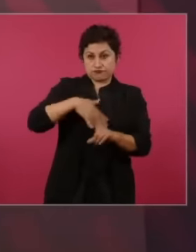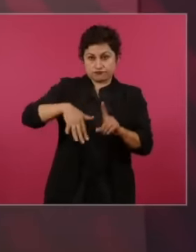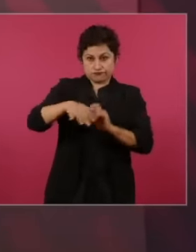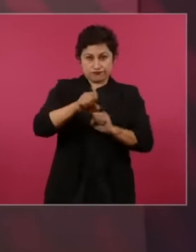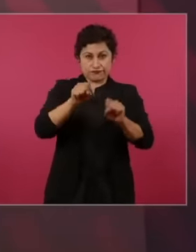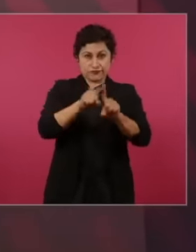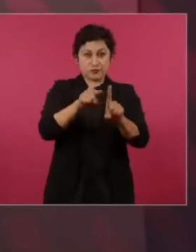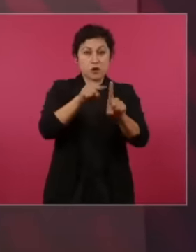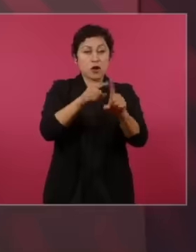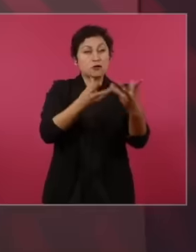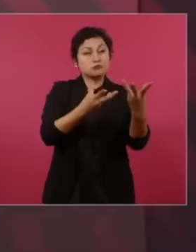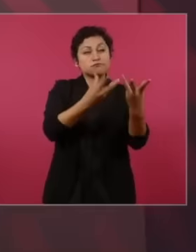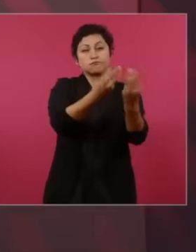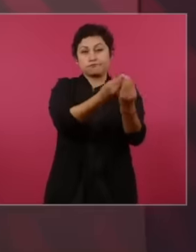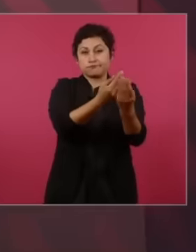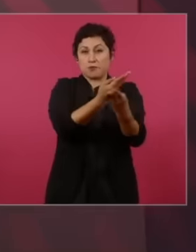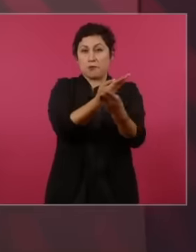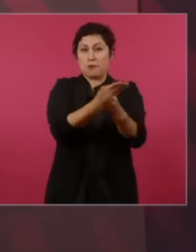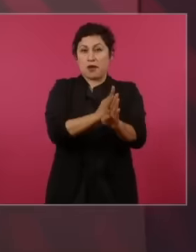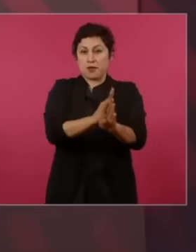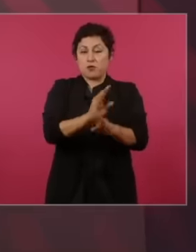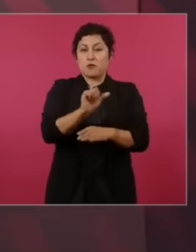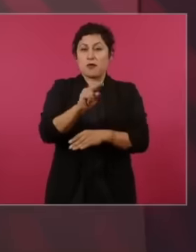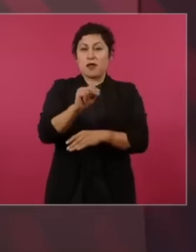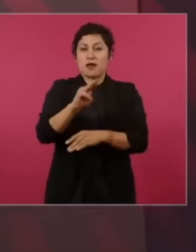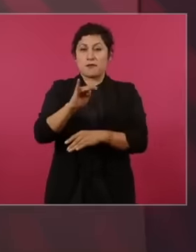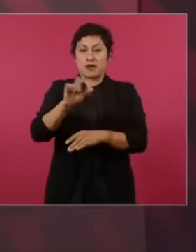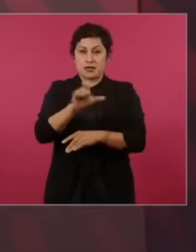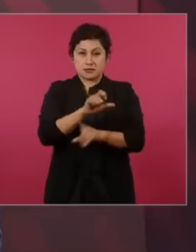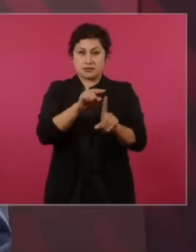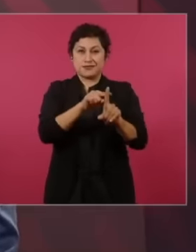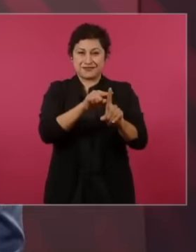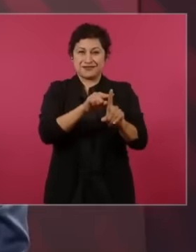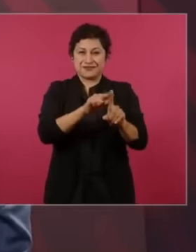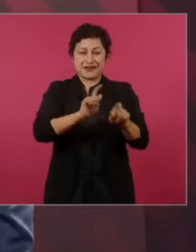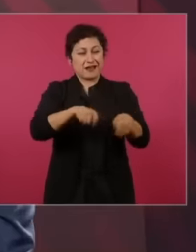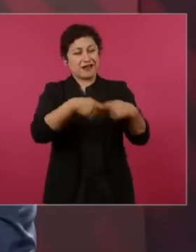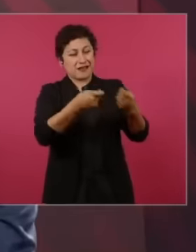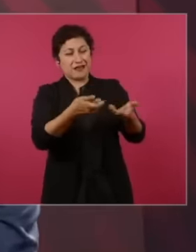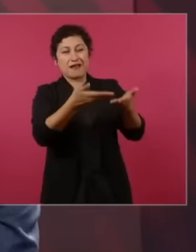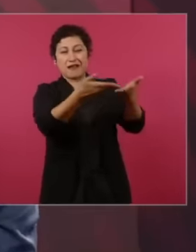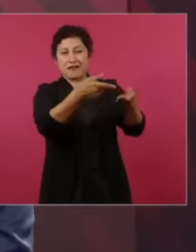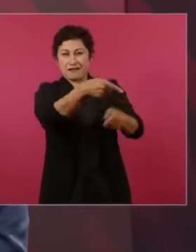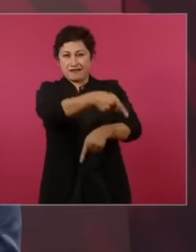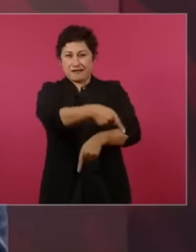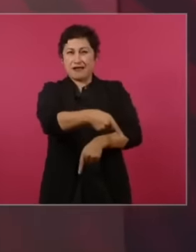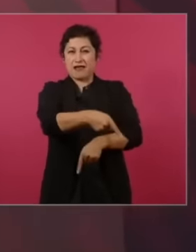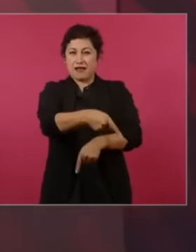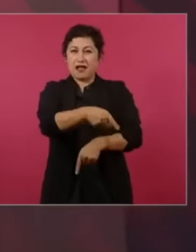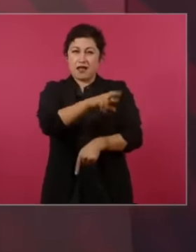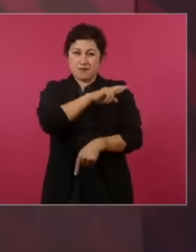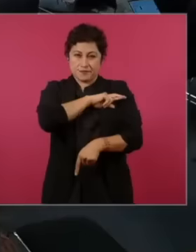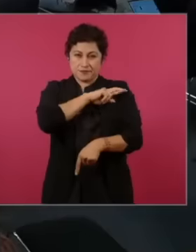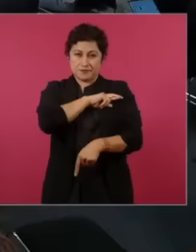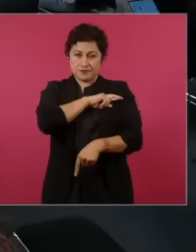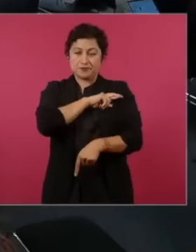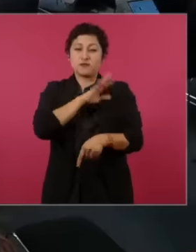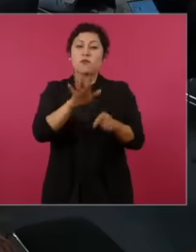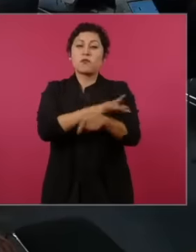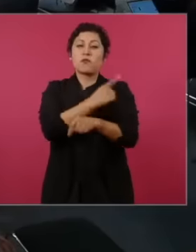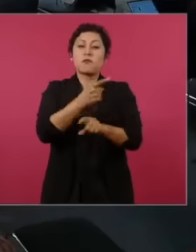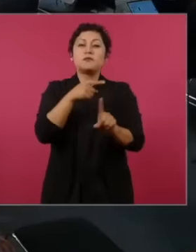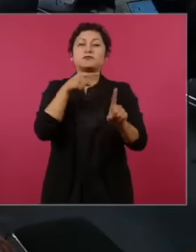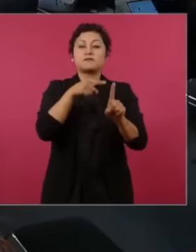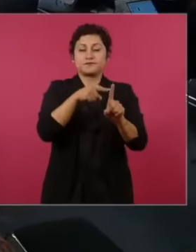he wanted to keep phones from Mexico And they decided to deliver phones from Mexico